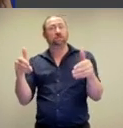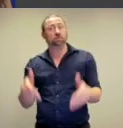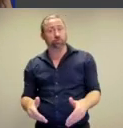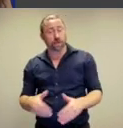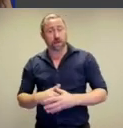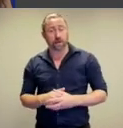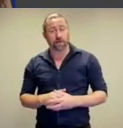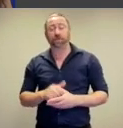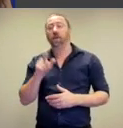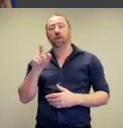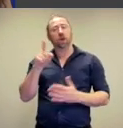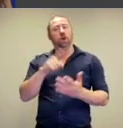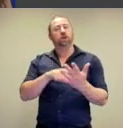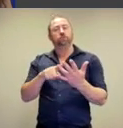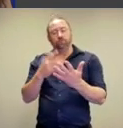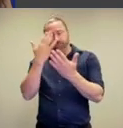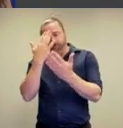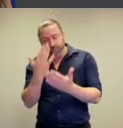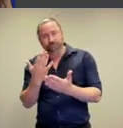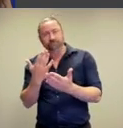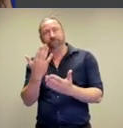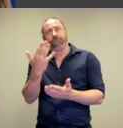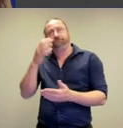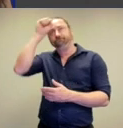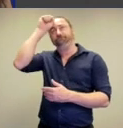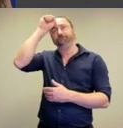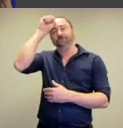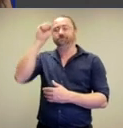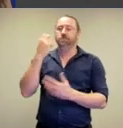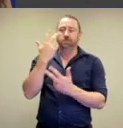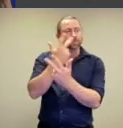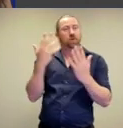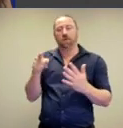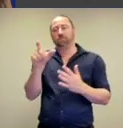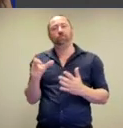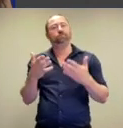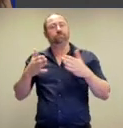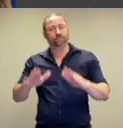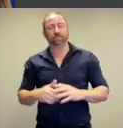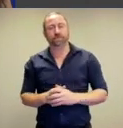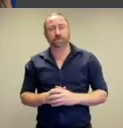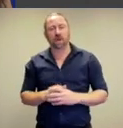cemeteries where they were a way of